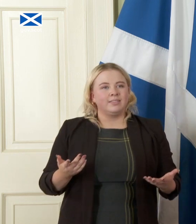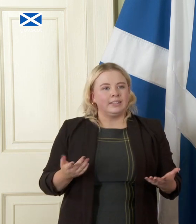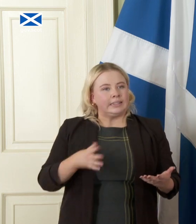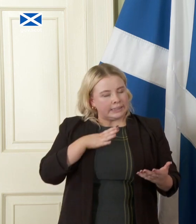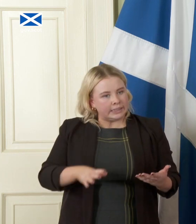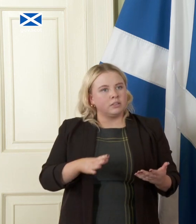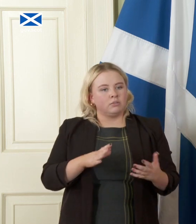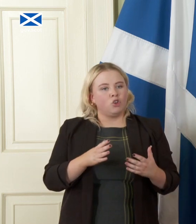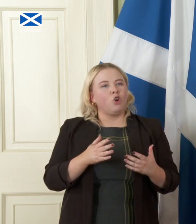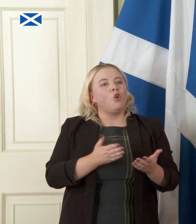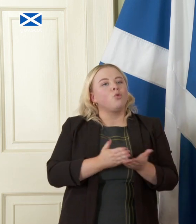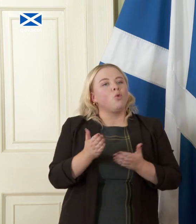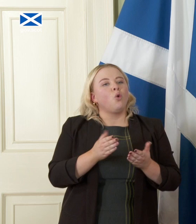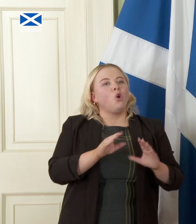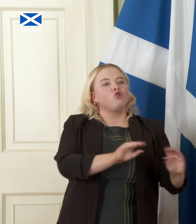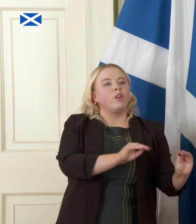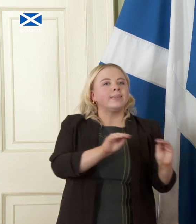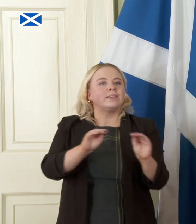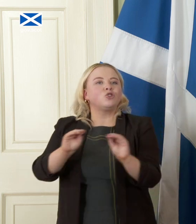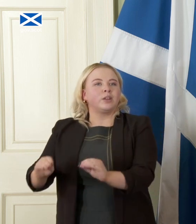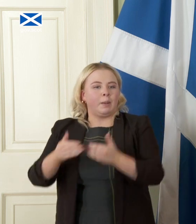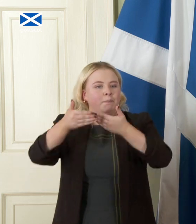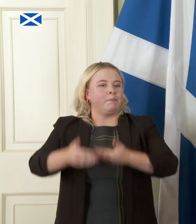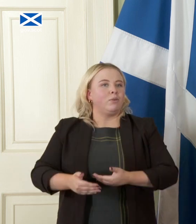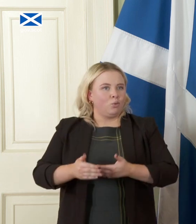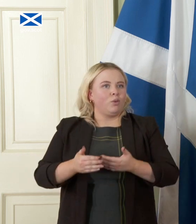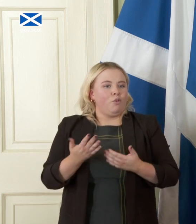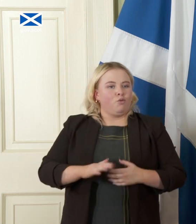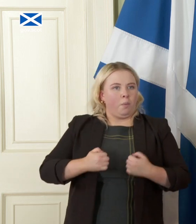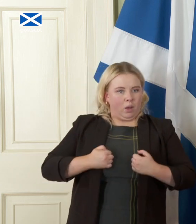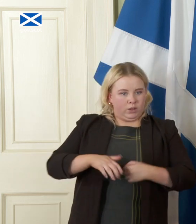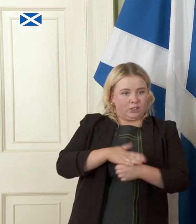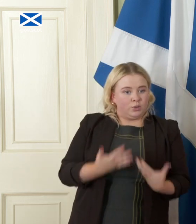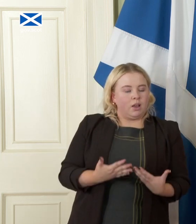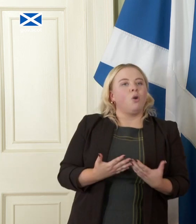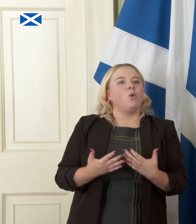transition from where we are to having our own currency and that is what we set out now during